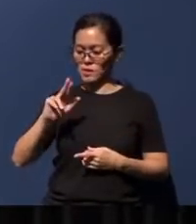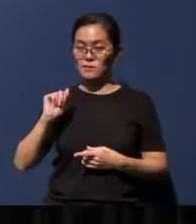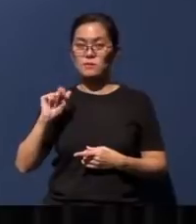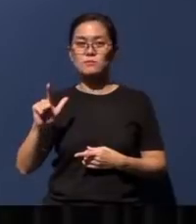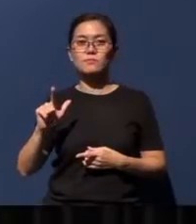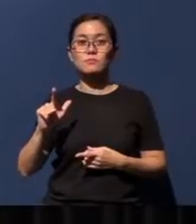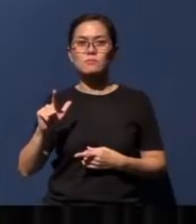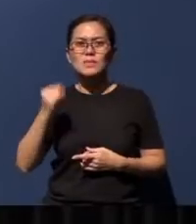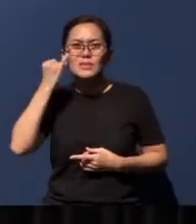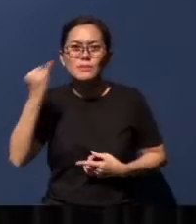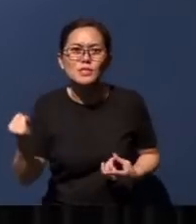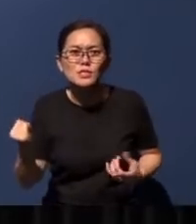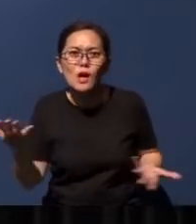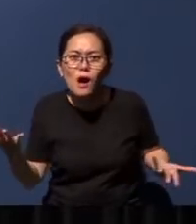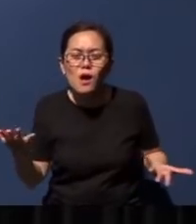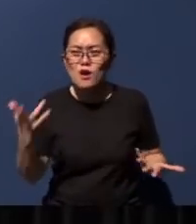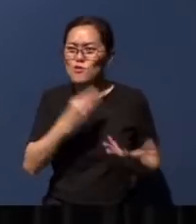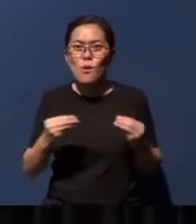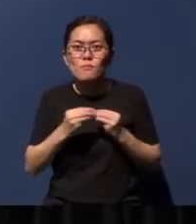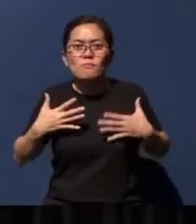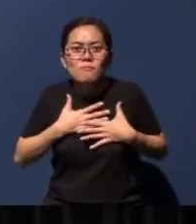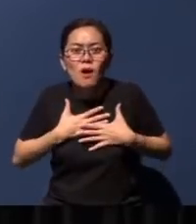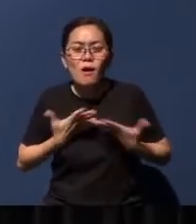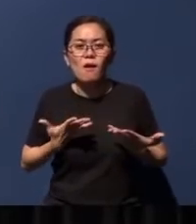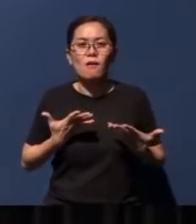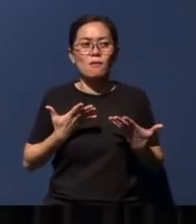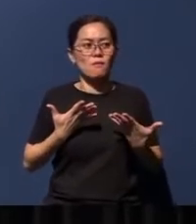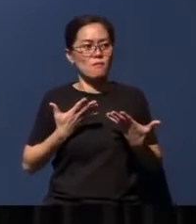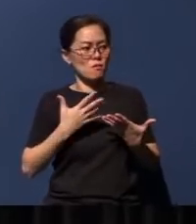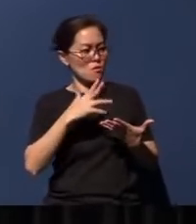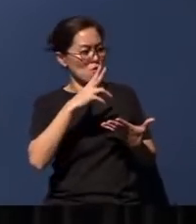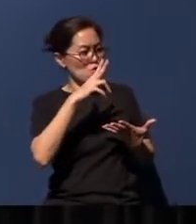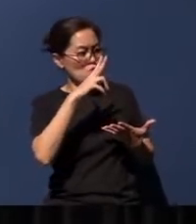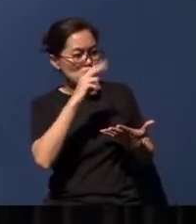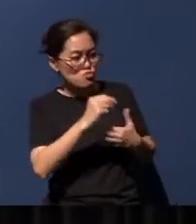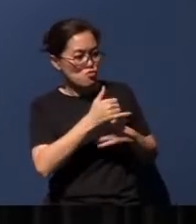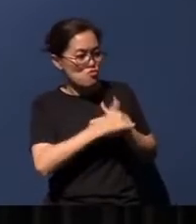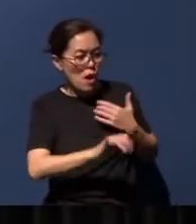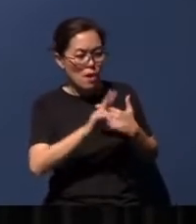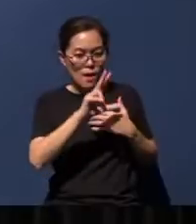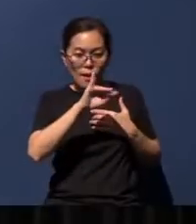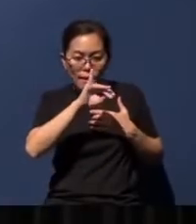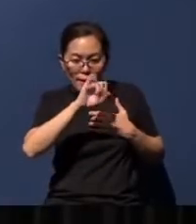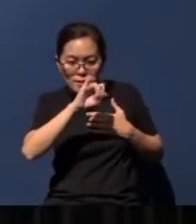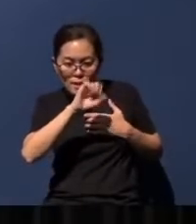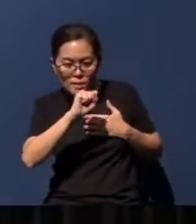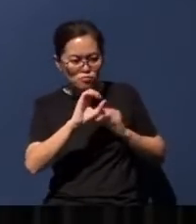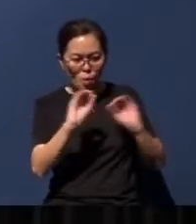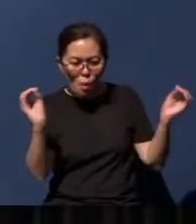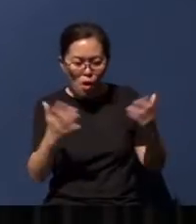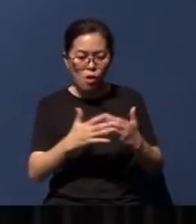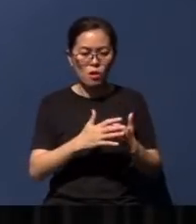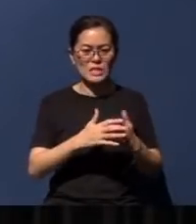fear. In the Millennium, there will be no crime, no more ISIS, no terrorism, no drug syndicates, no